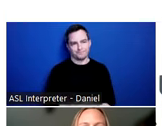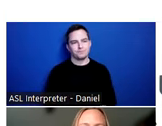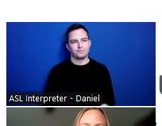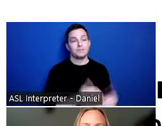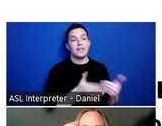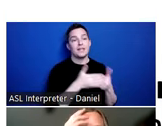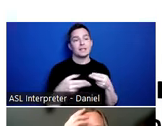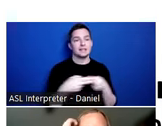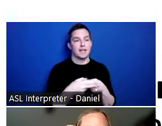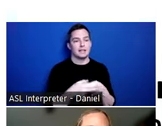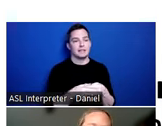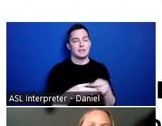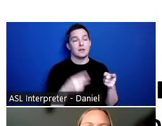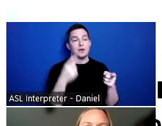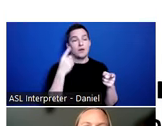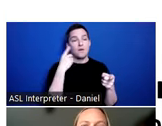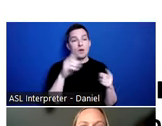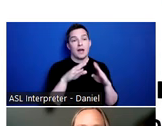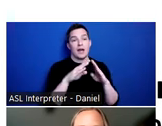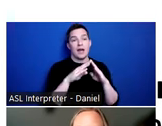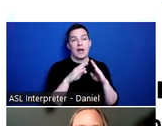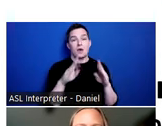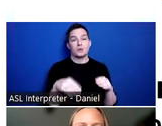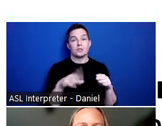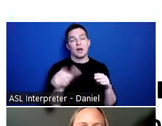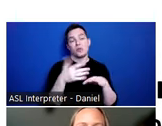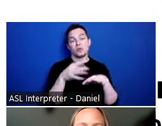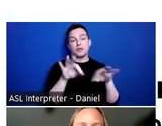And then for the housing, there’s other definitions of homelessness by other